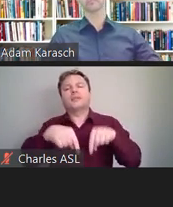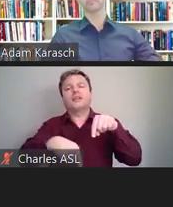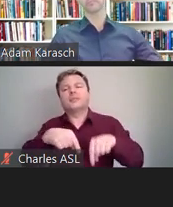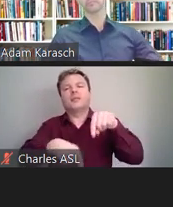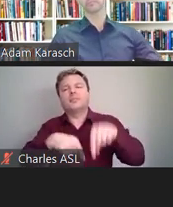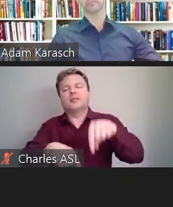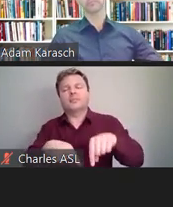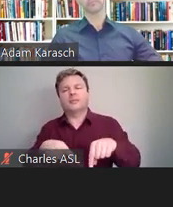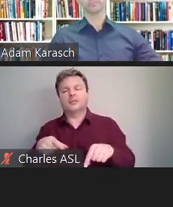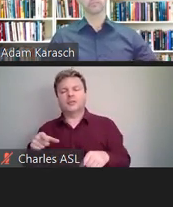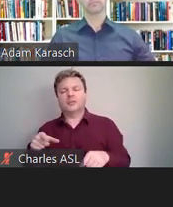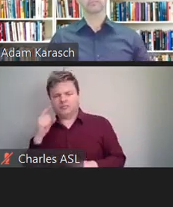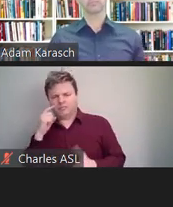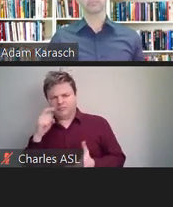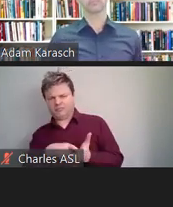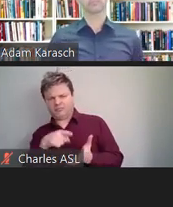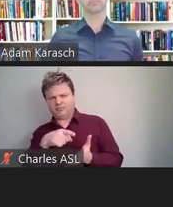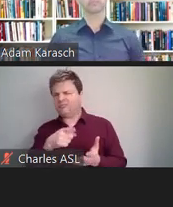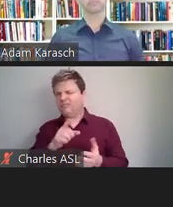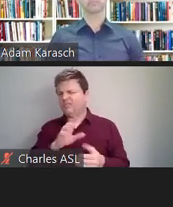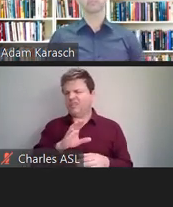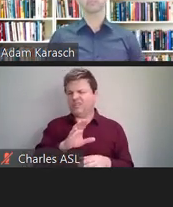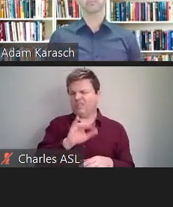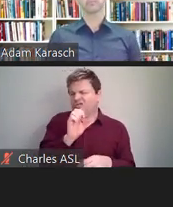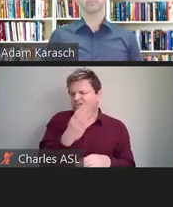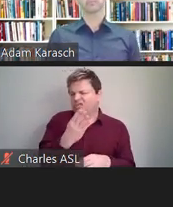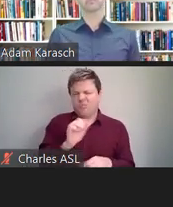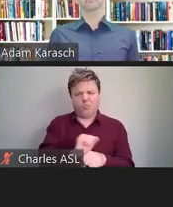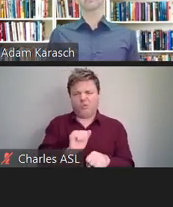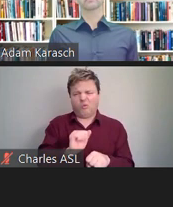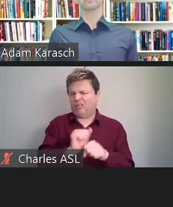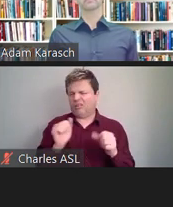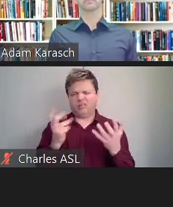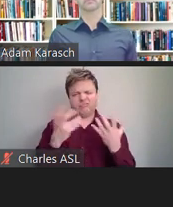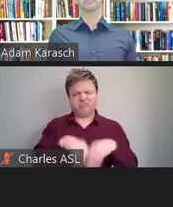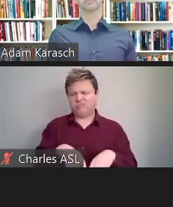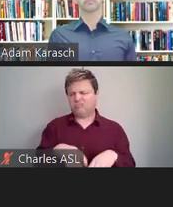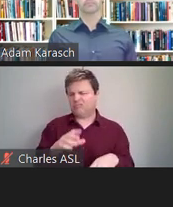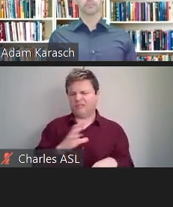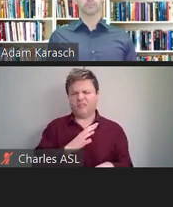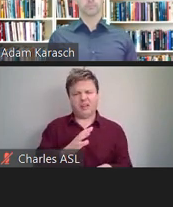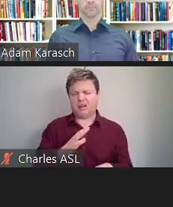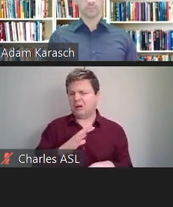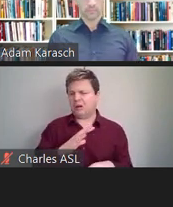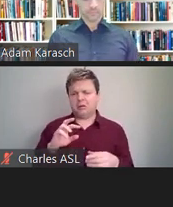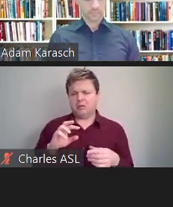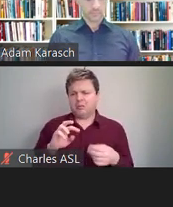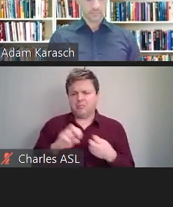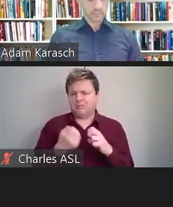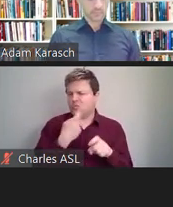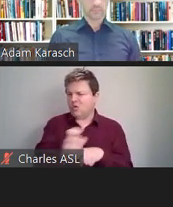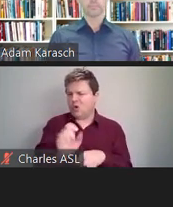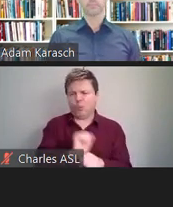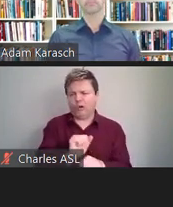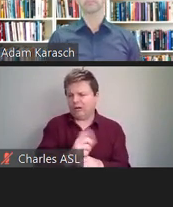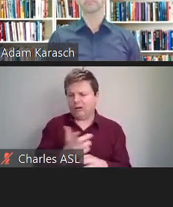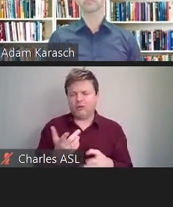notice that she doesn't walk normally.